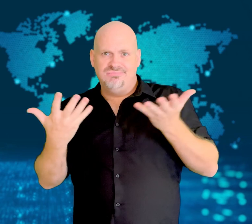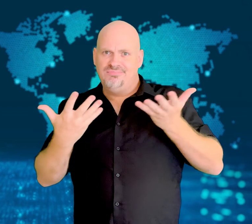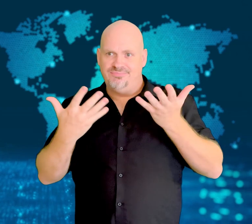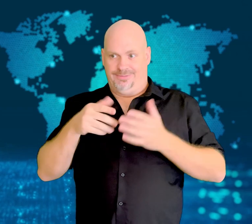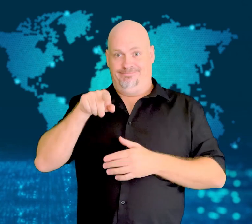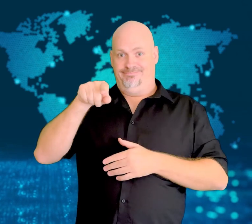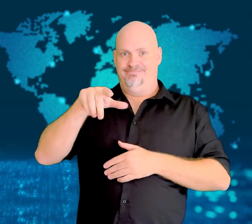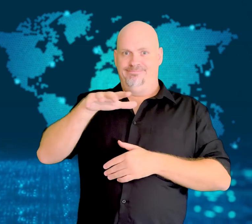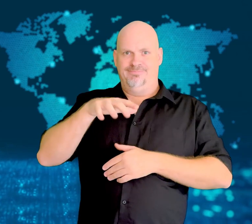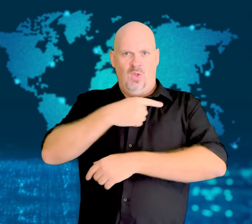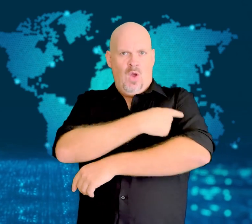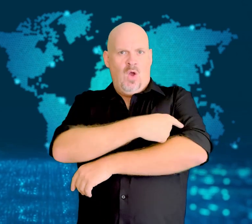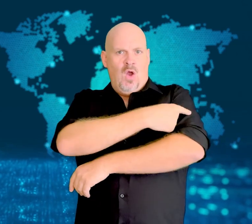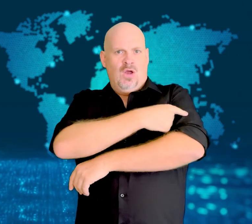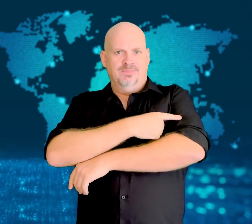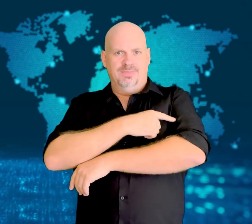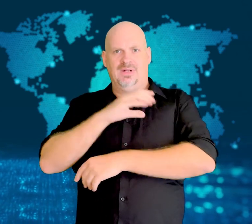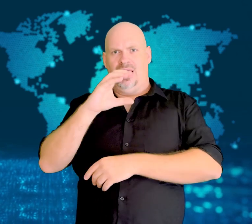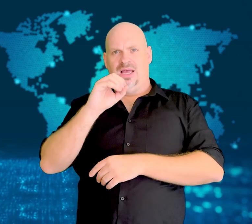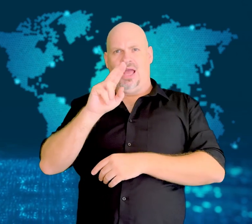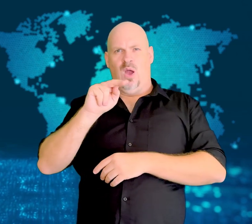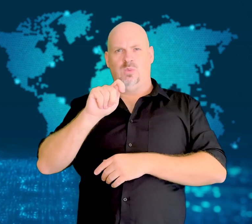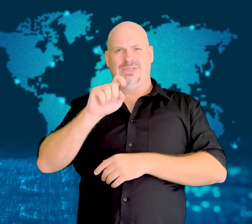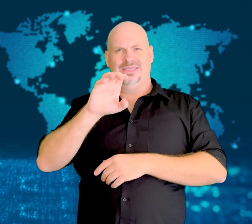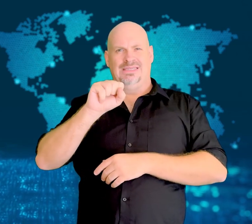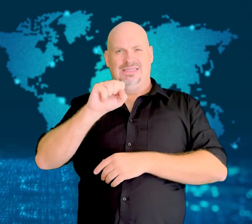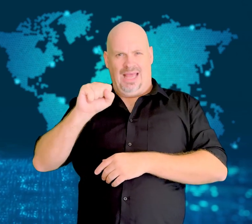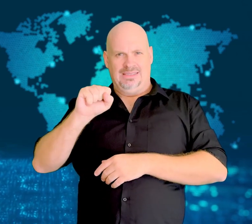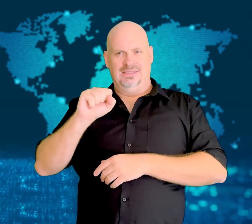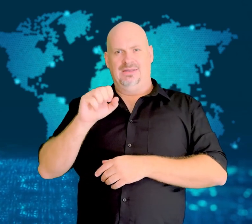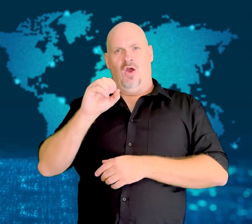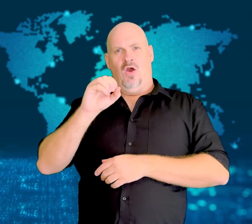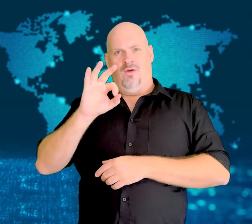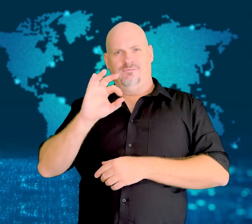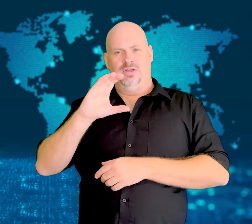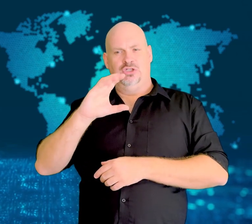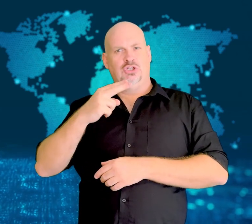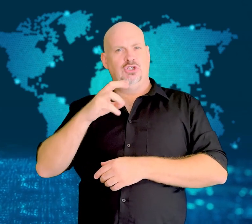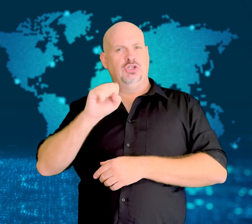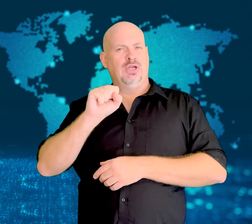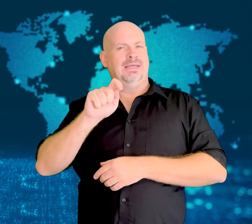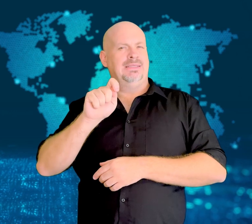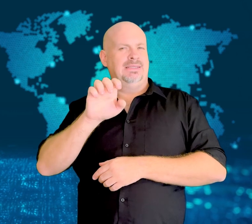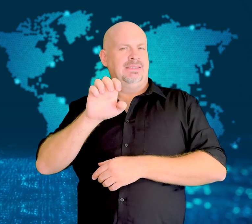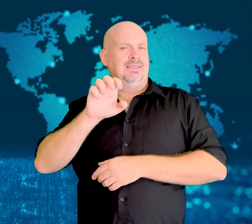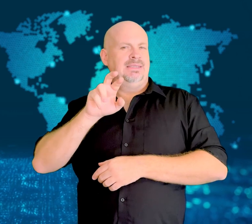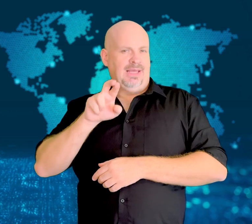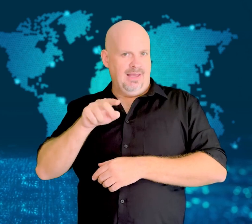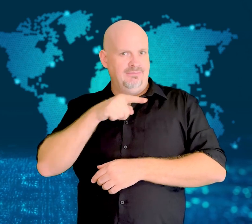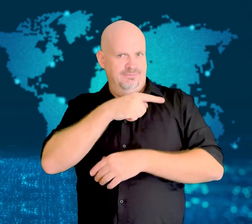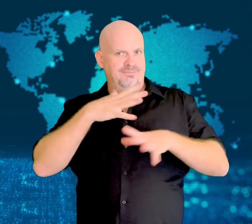Chester Hospital in England between June 2015 and June 2016.